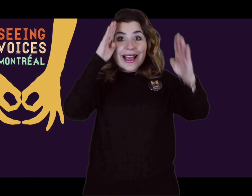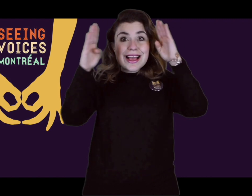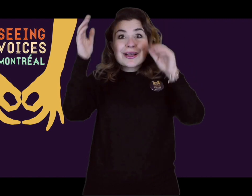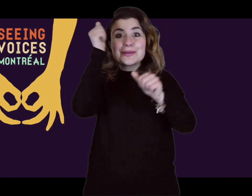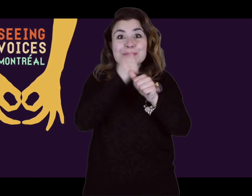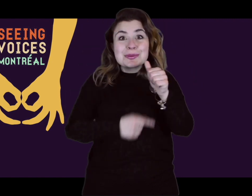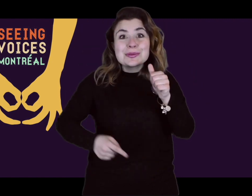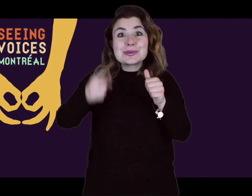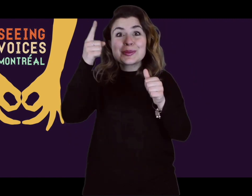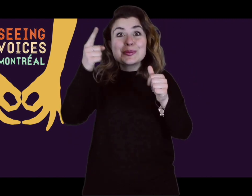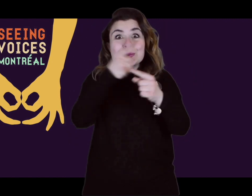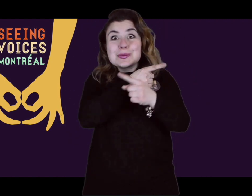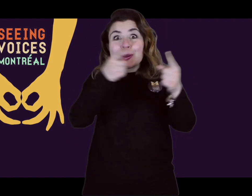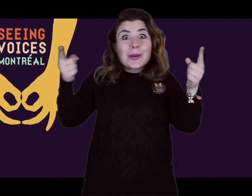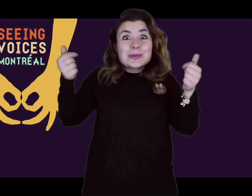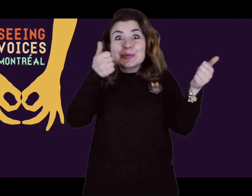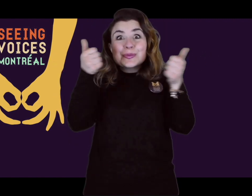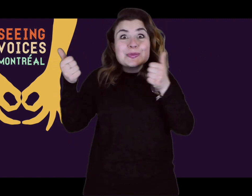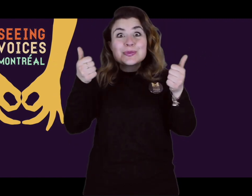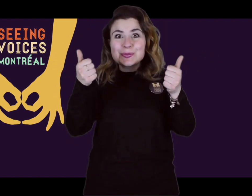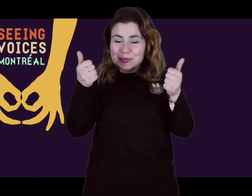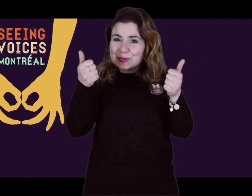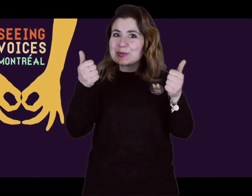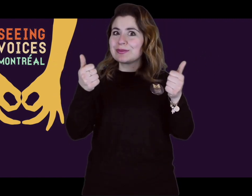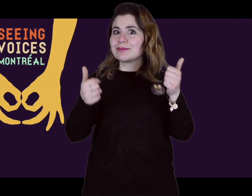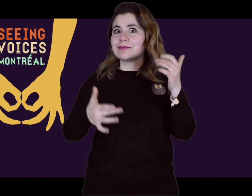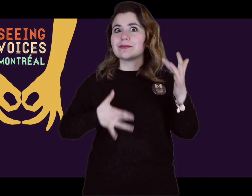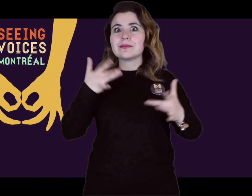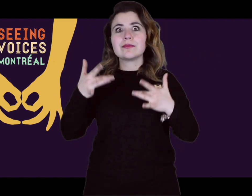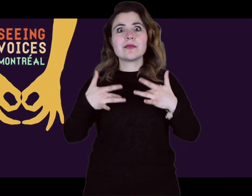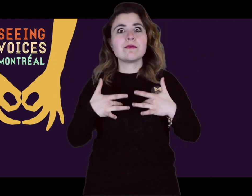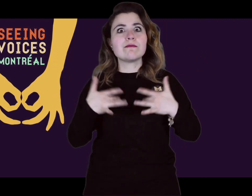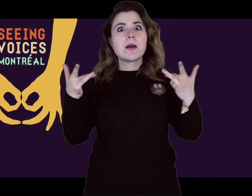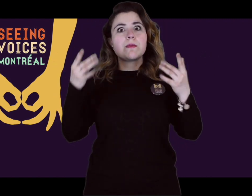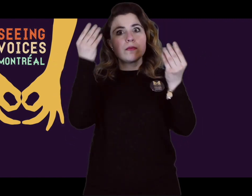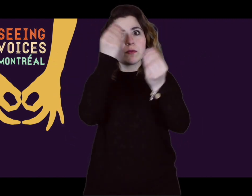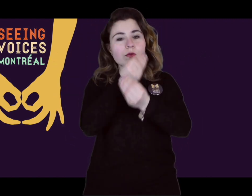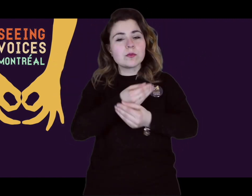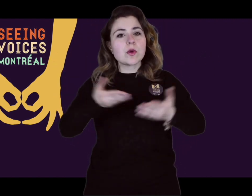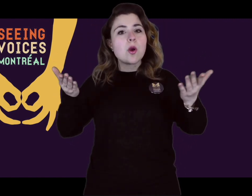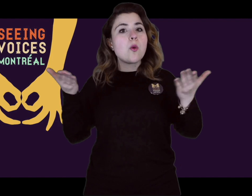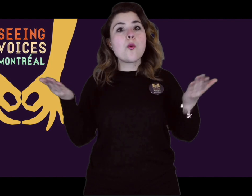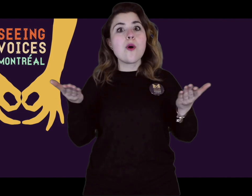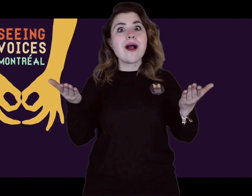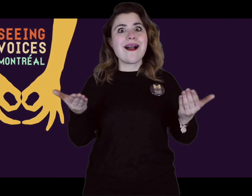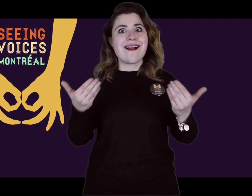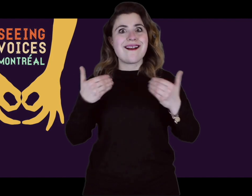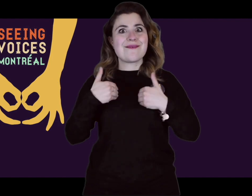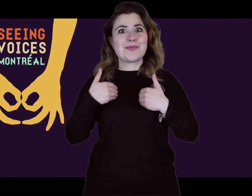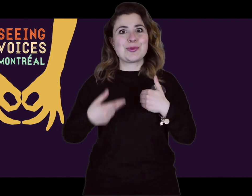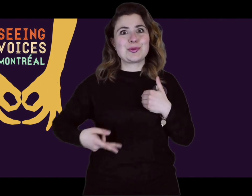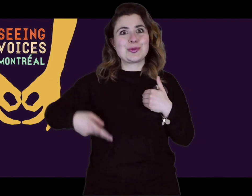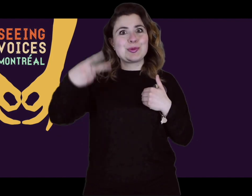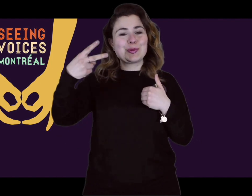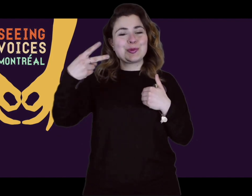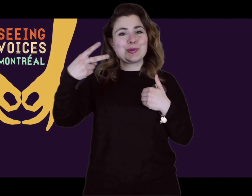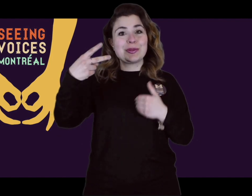Hello everyone! I hope you're all doing well. I have two very exciting events to tell you about.